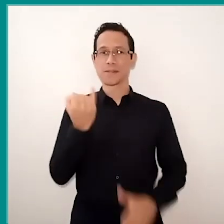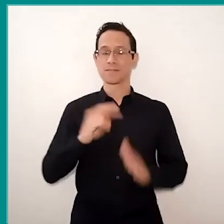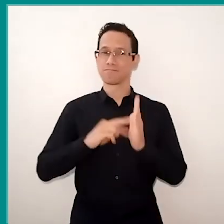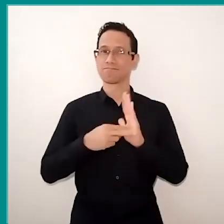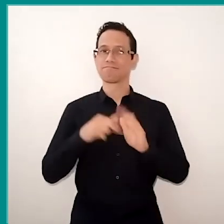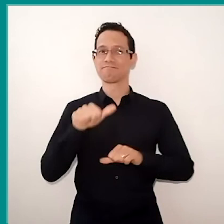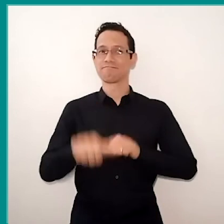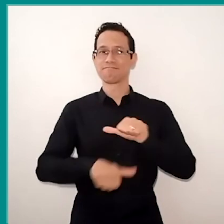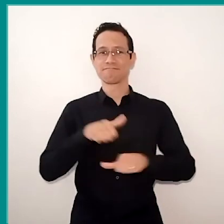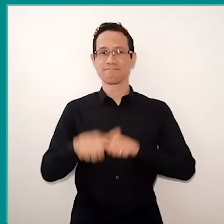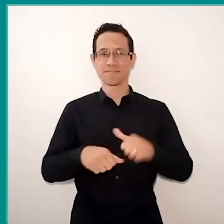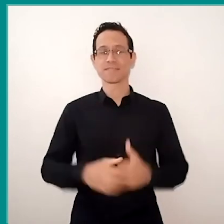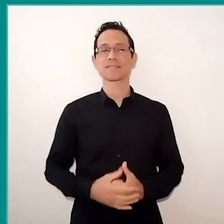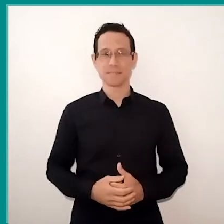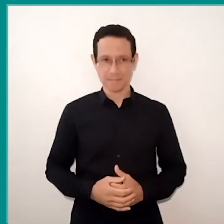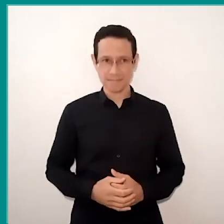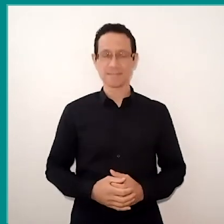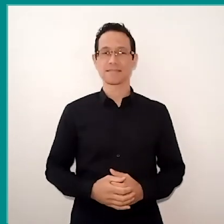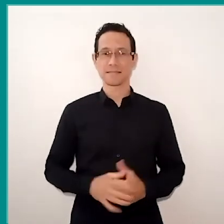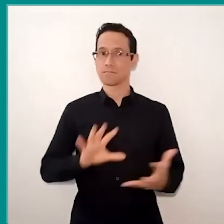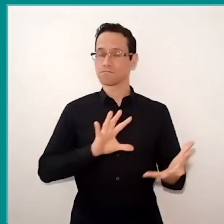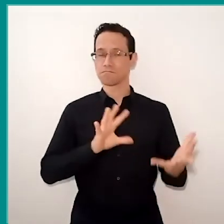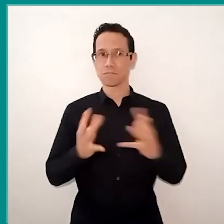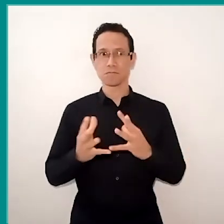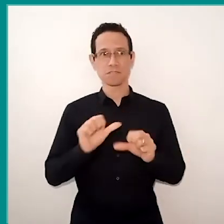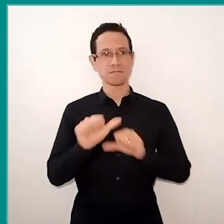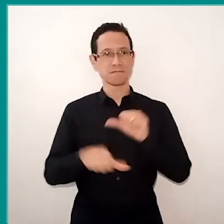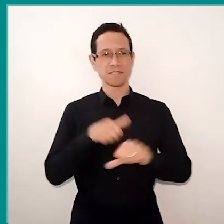We live in a turning point, learning and endurance.